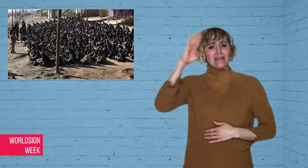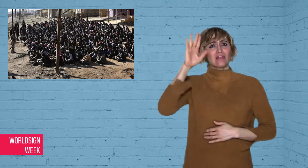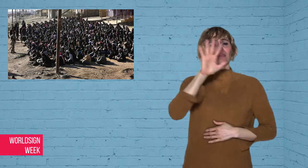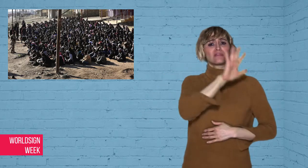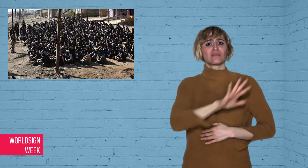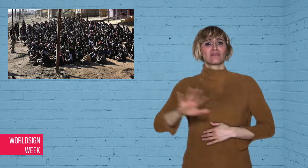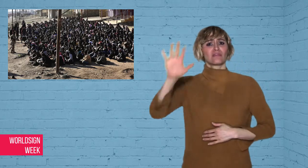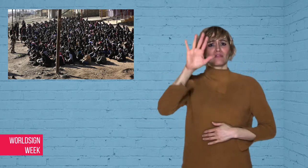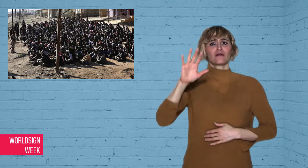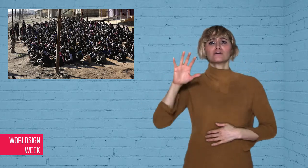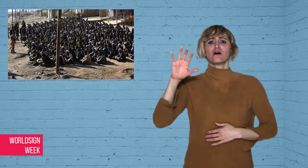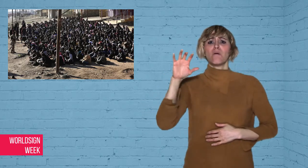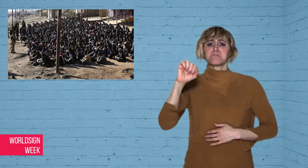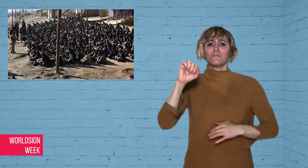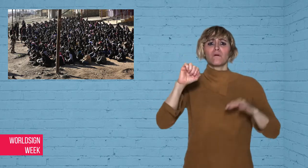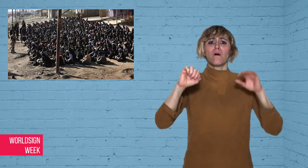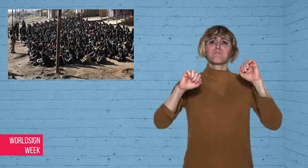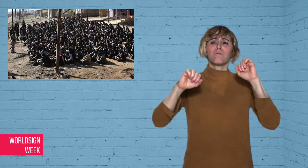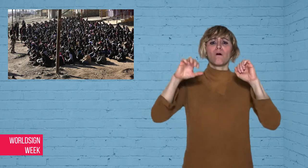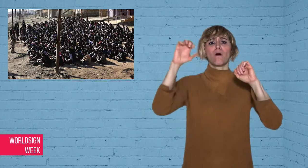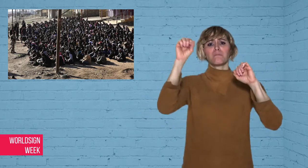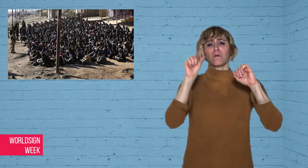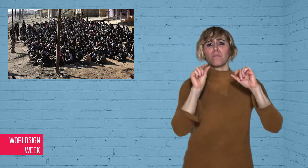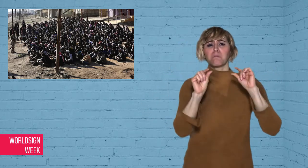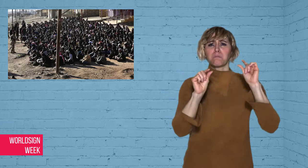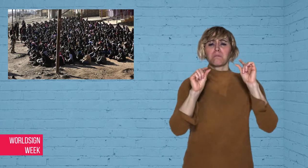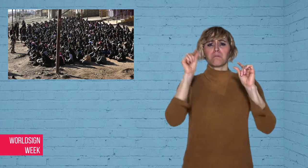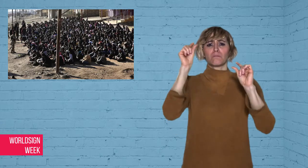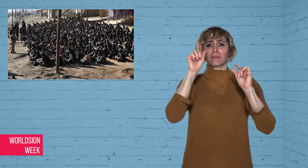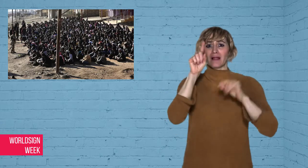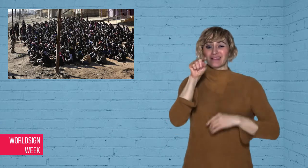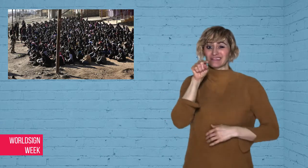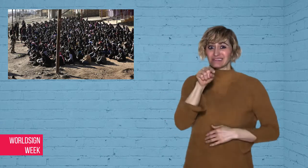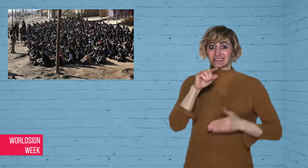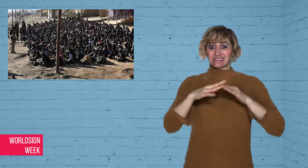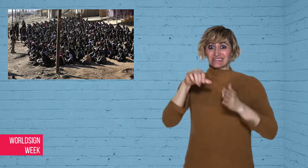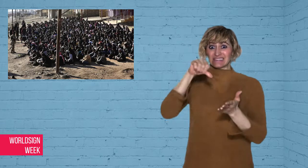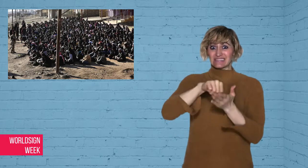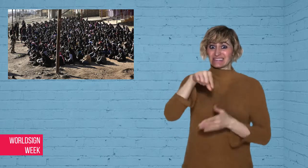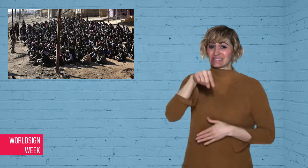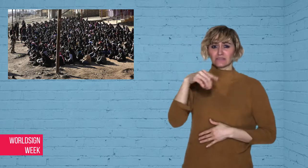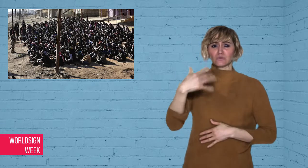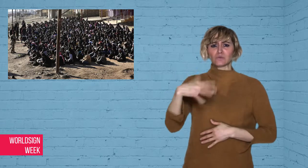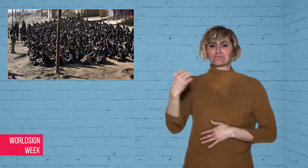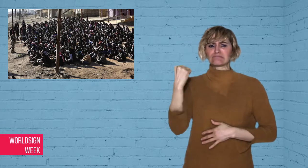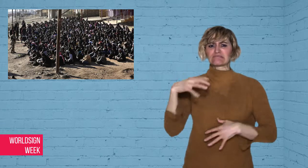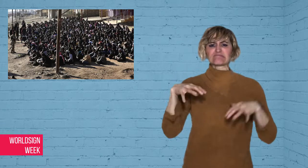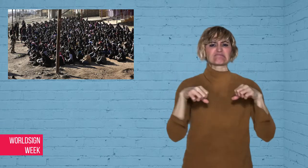This past January, after months of